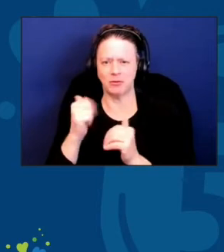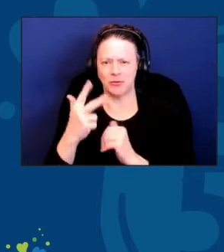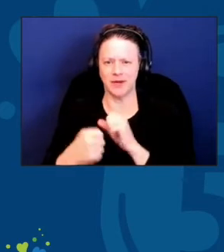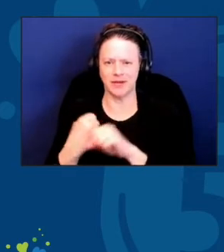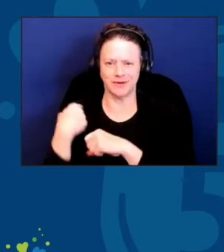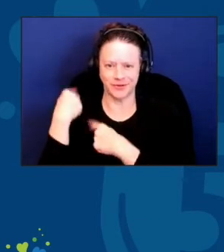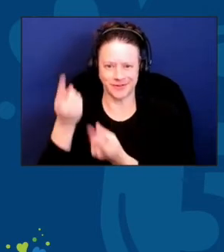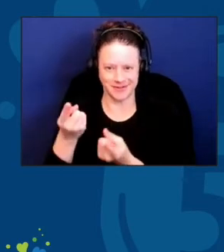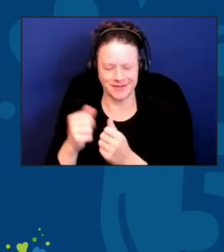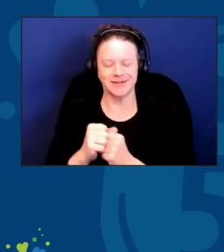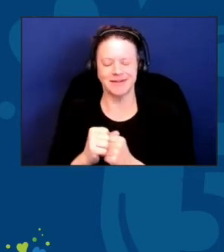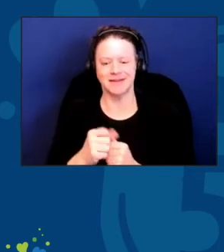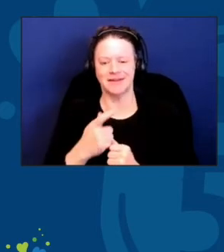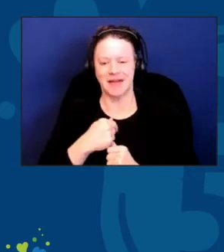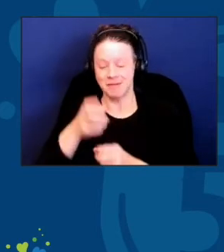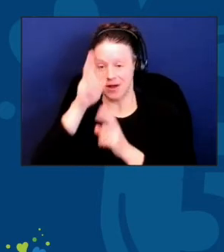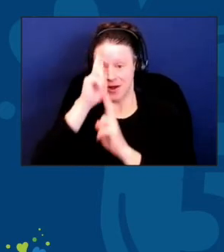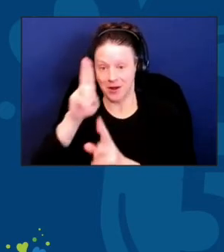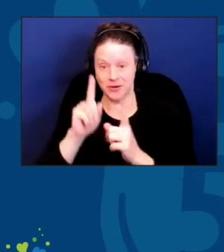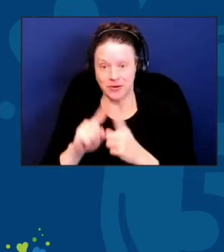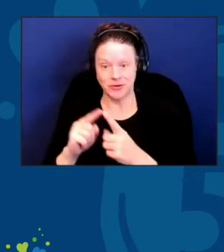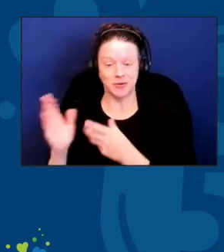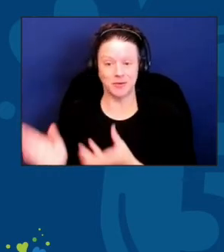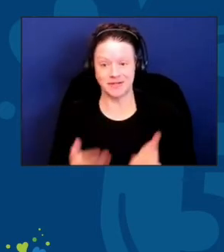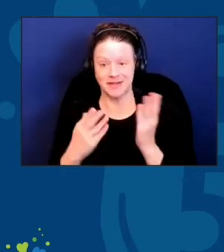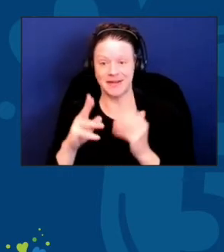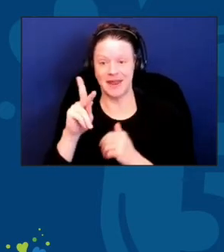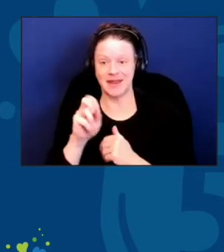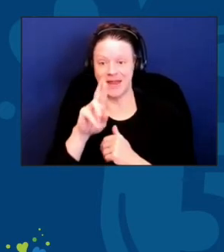I'm honored to present Keri Lipperini, director